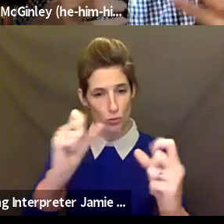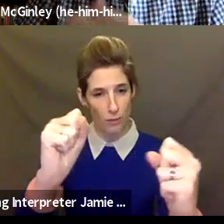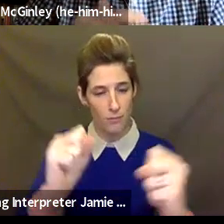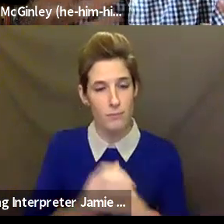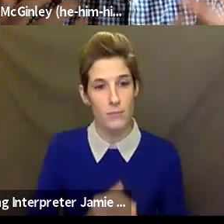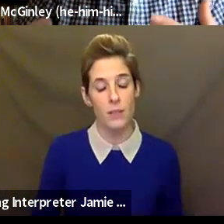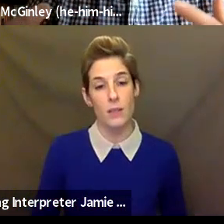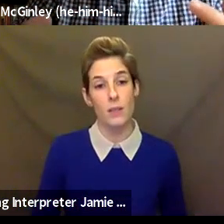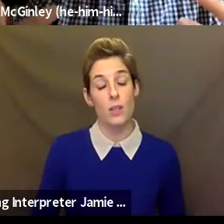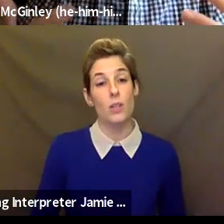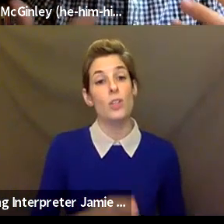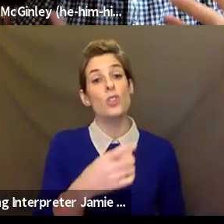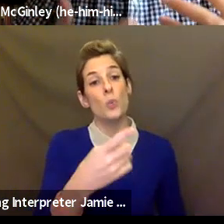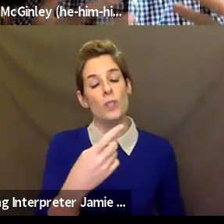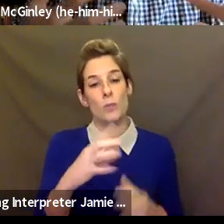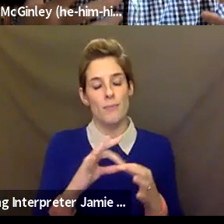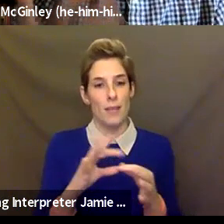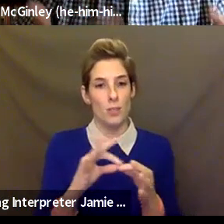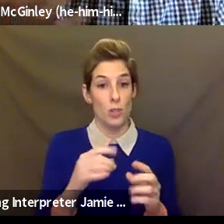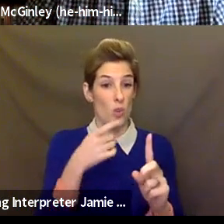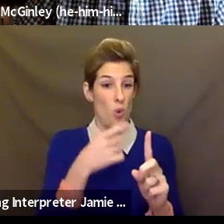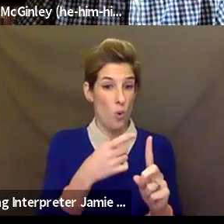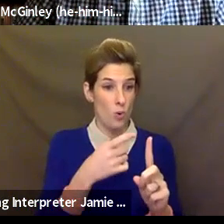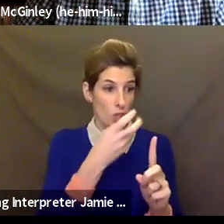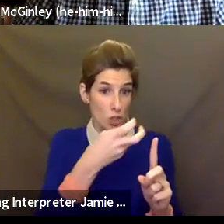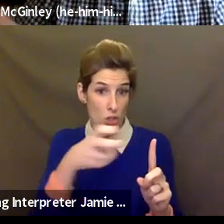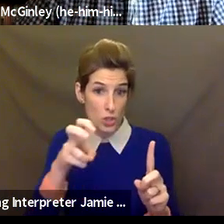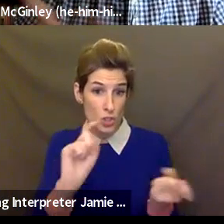goals that may have shifted, our Roundabout Youth Ensemble summer